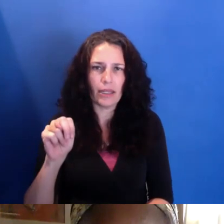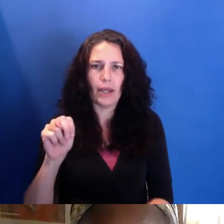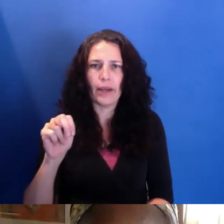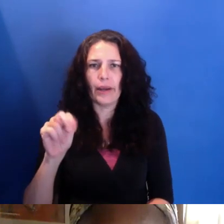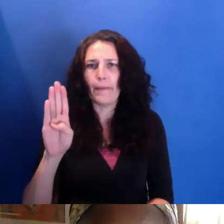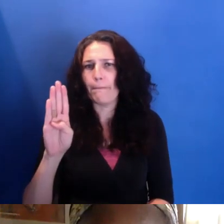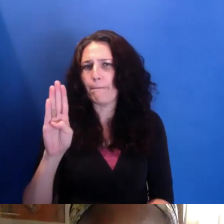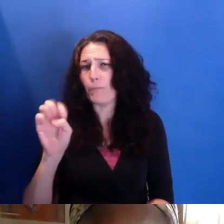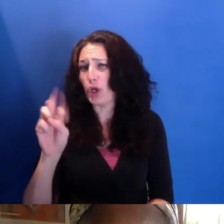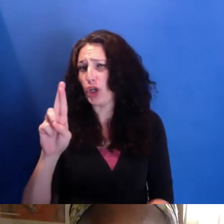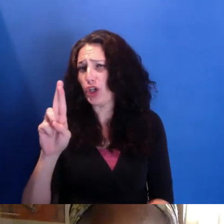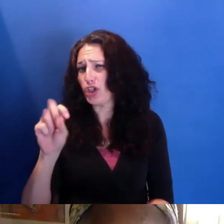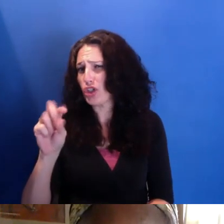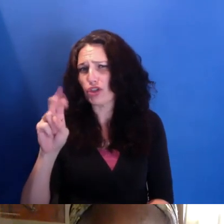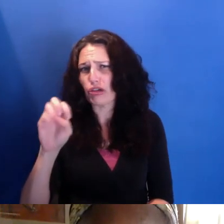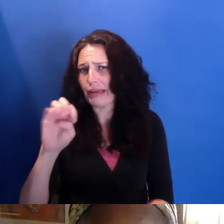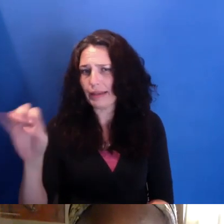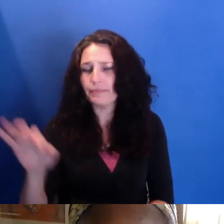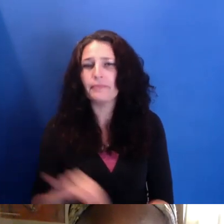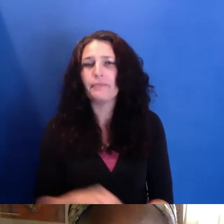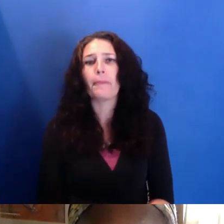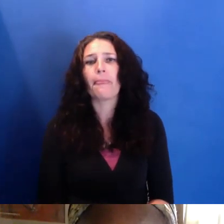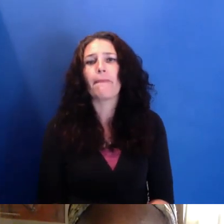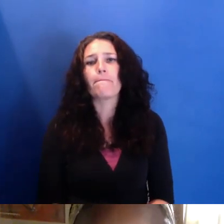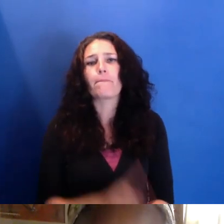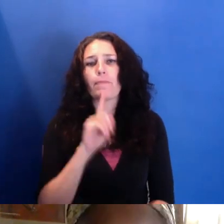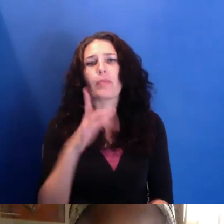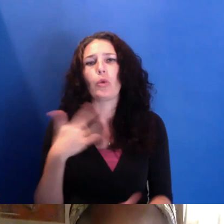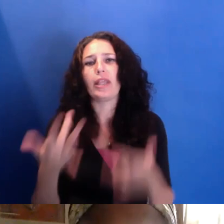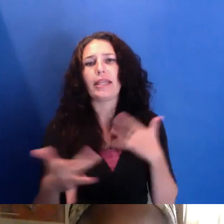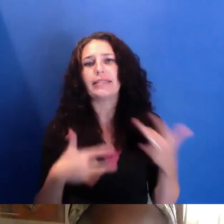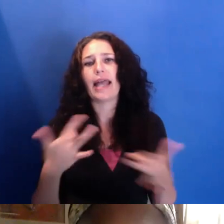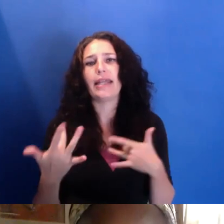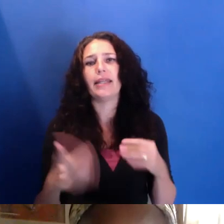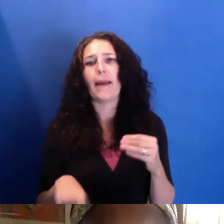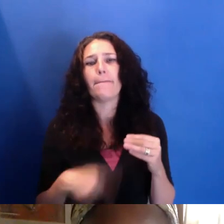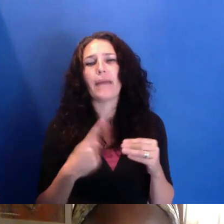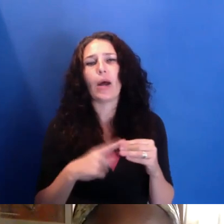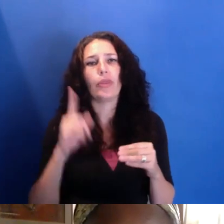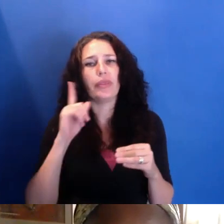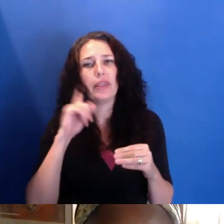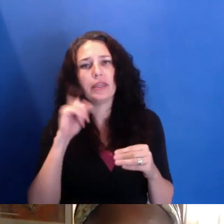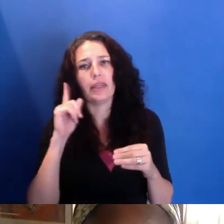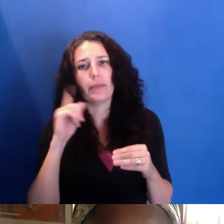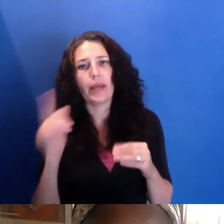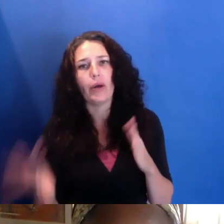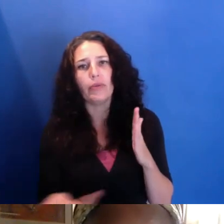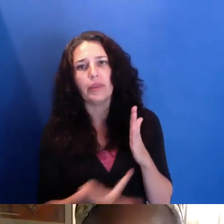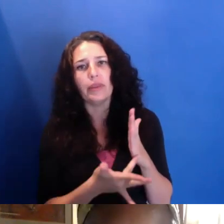thinking about the-- the-- really the technology behind how video worked. Of course, now that was analog technology,